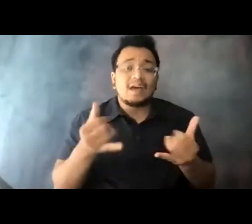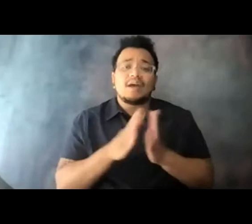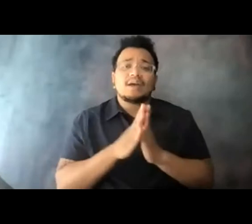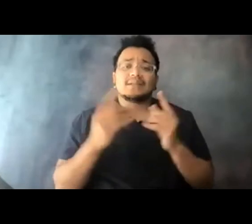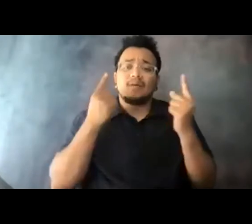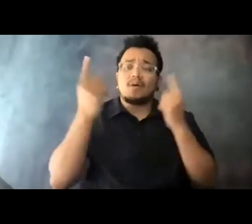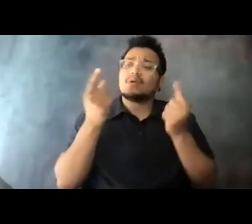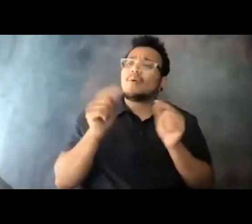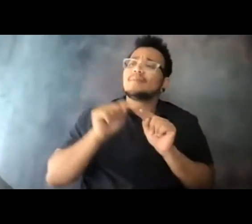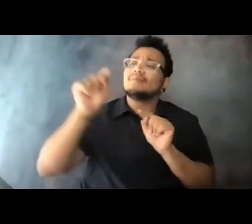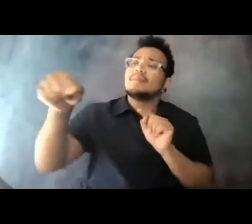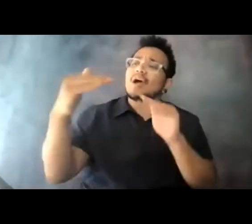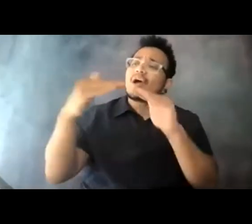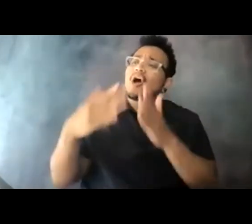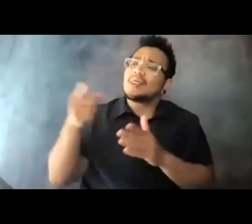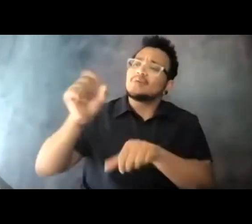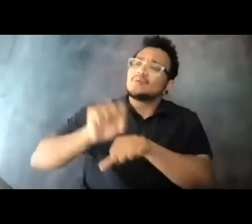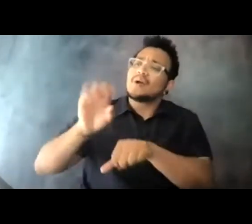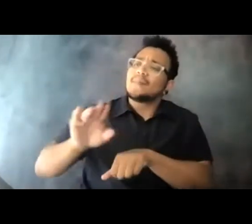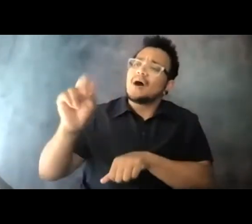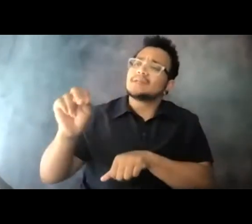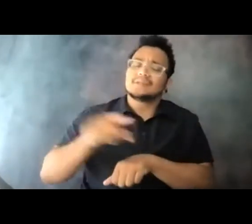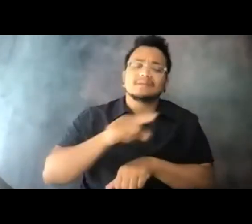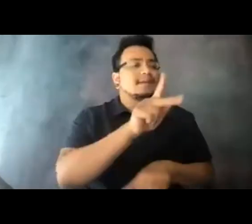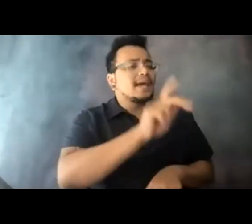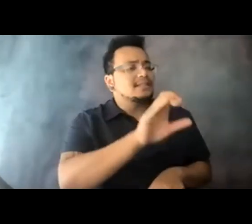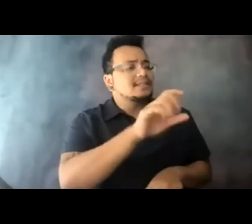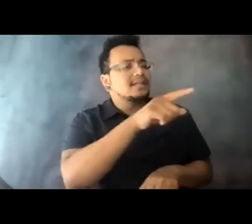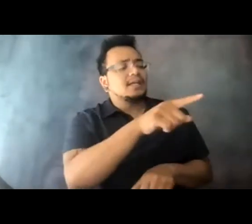is doing, or in Kansas City or in Seattle," name the 15:11:34 city.